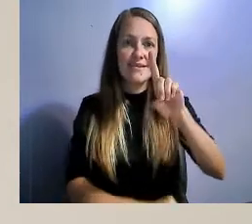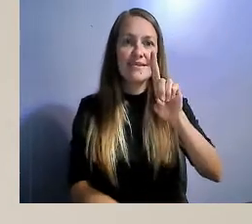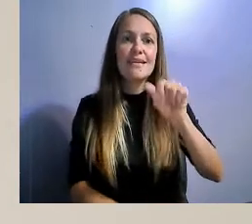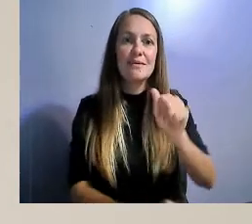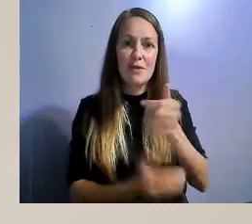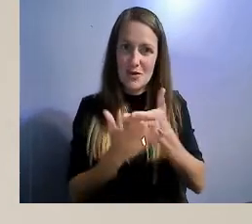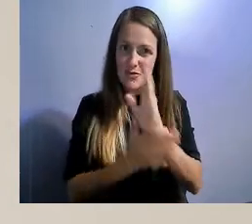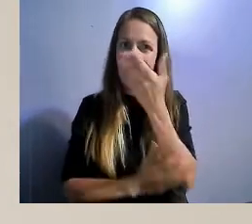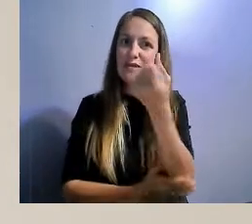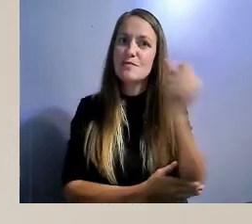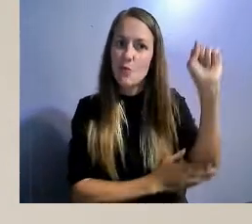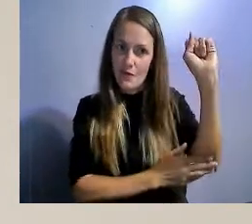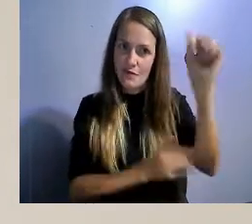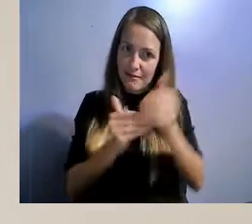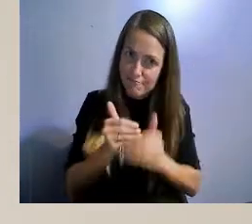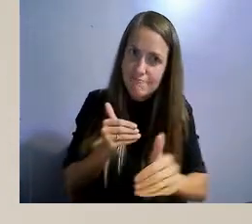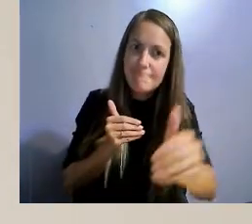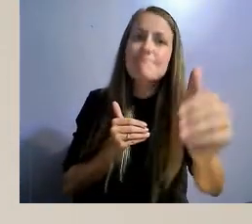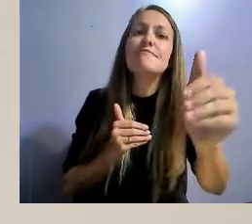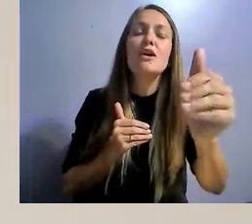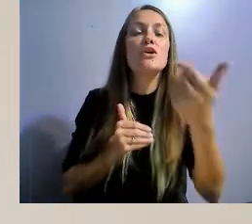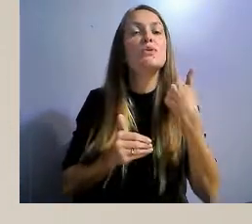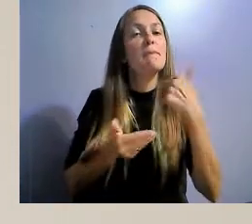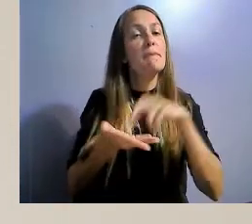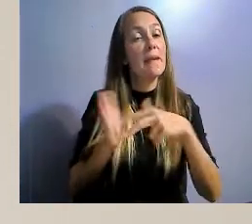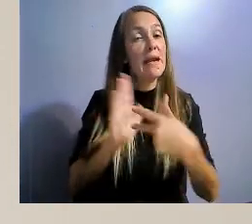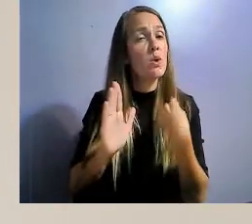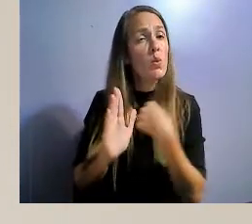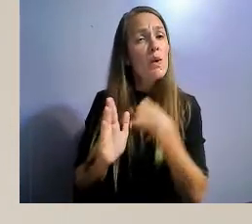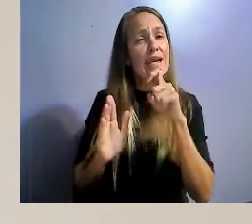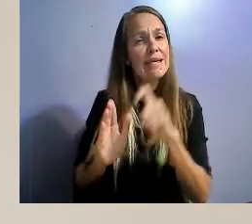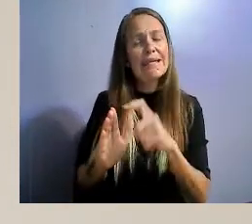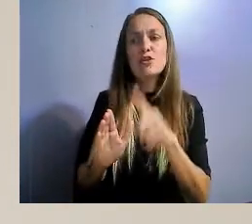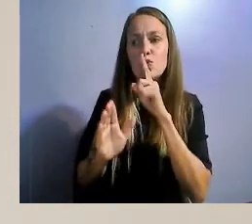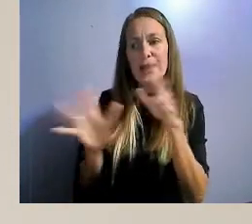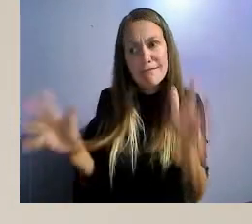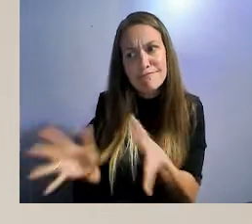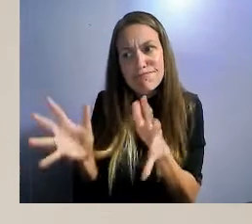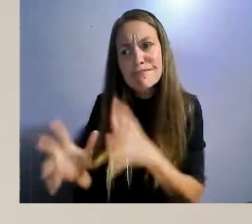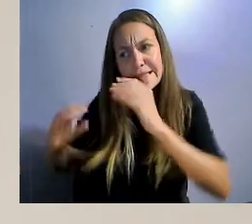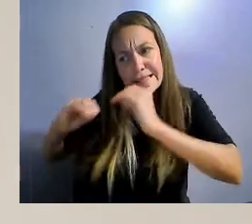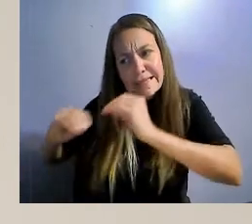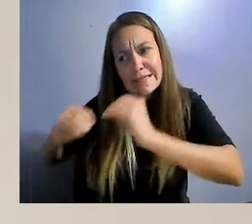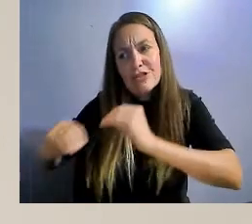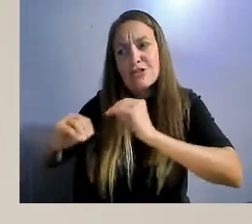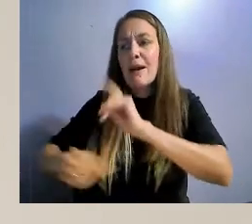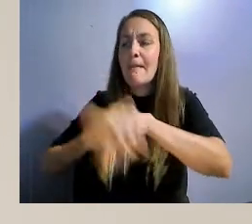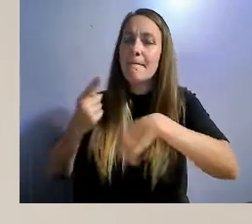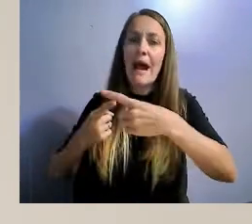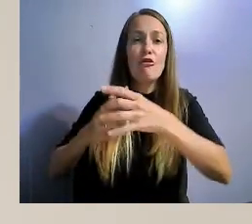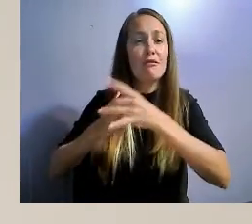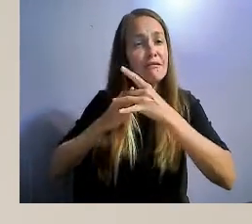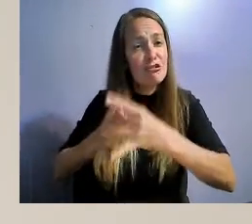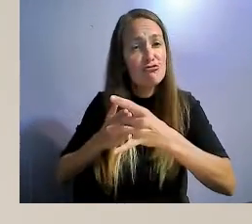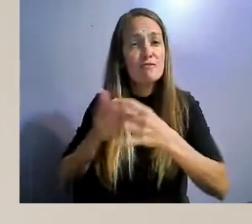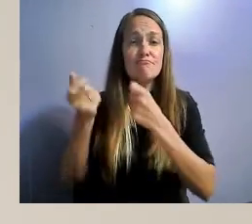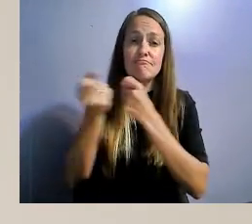We need to activate them, teach them about leadership and advocacy. Also, the differences between those two and how to engage